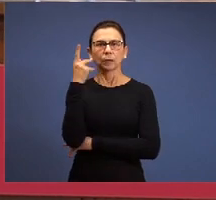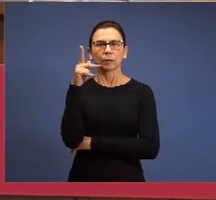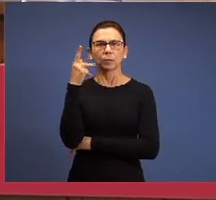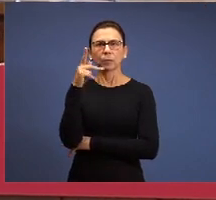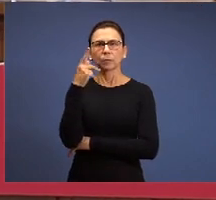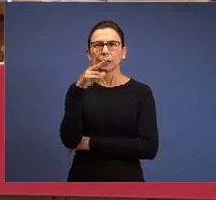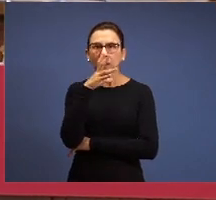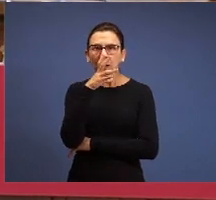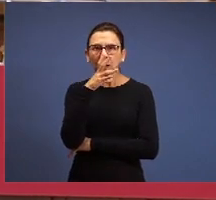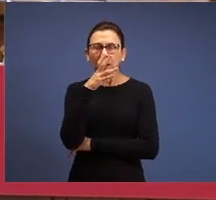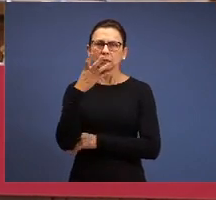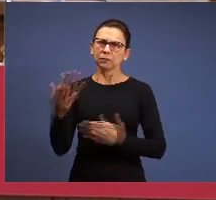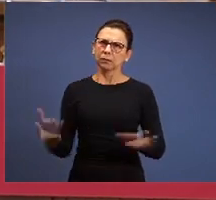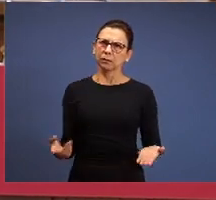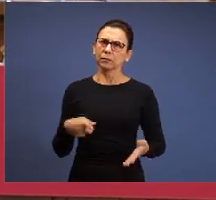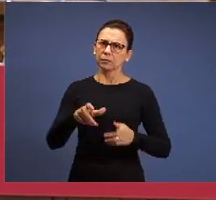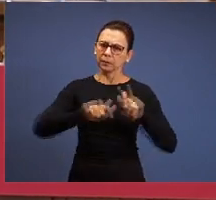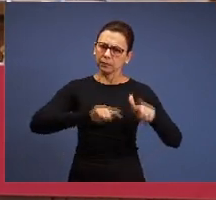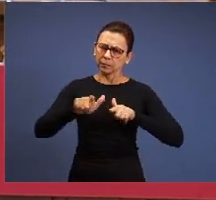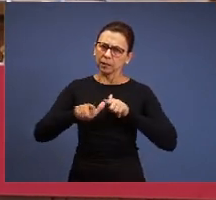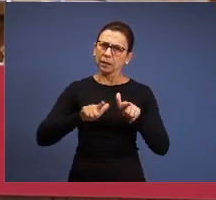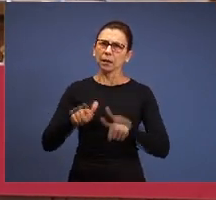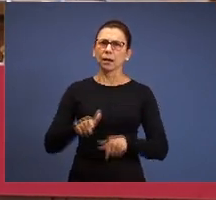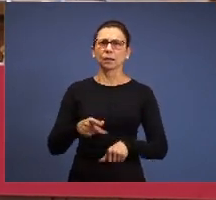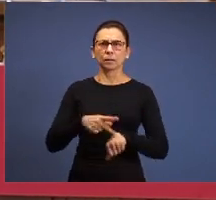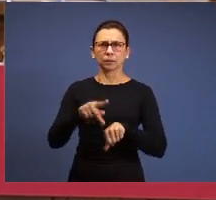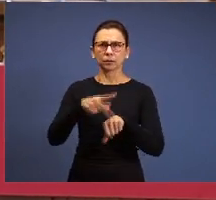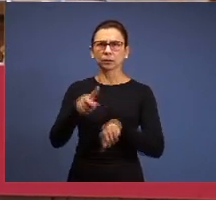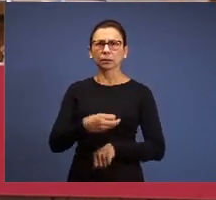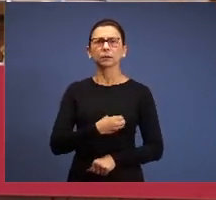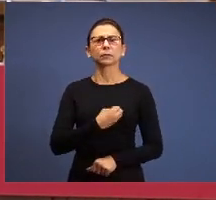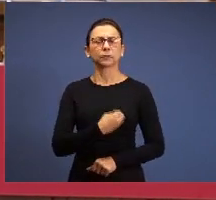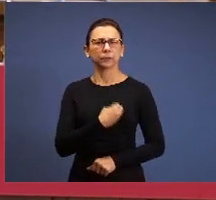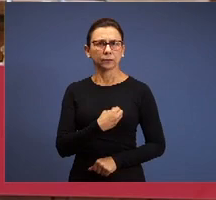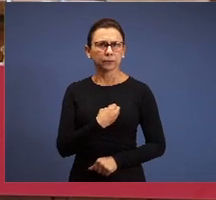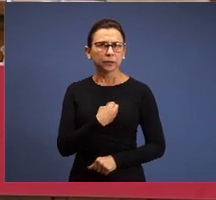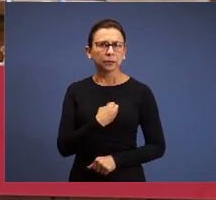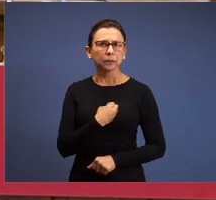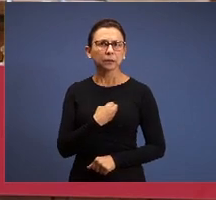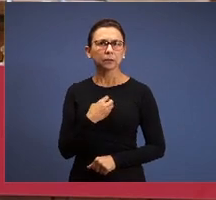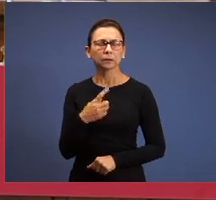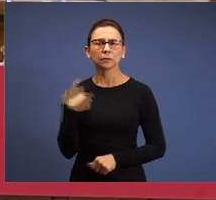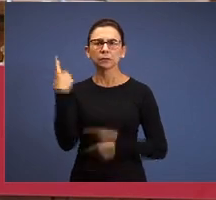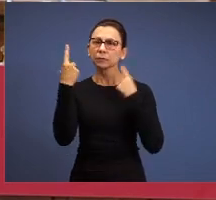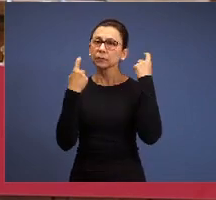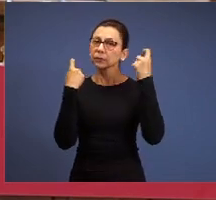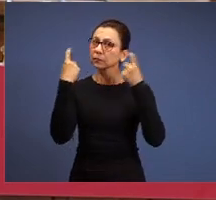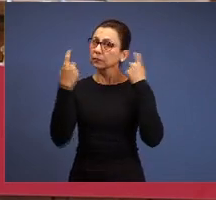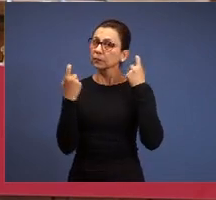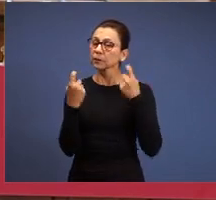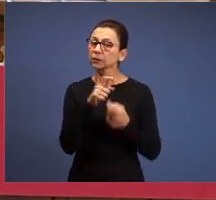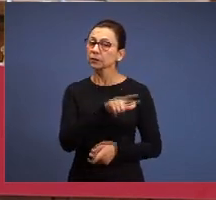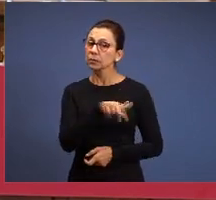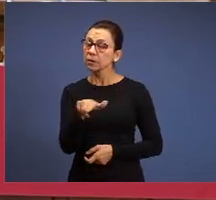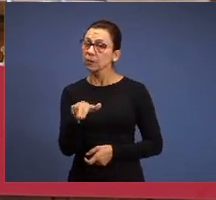to live, our concern is that the brethren understand that the book of Revelation